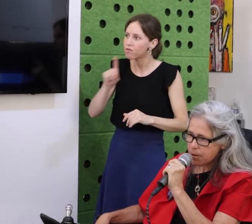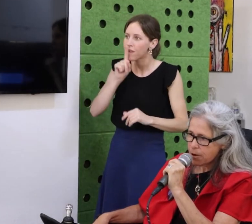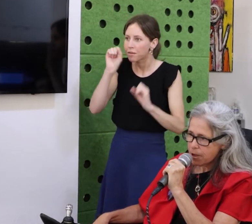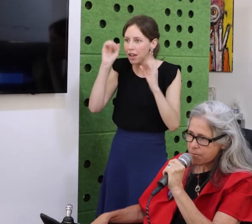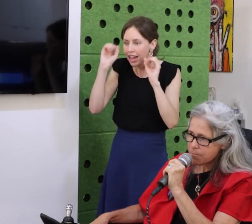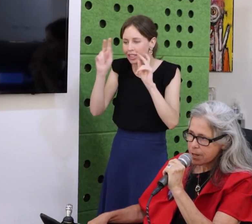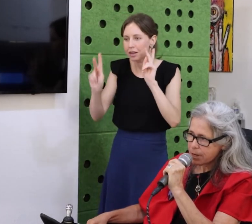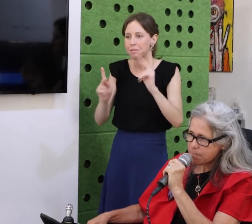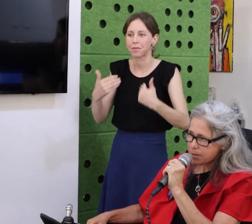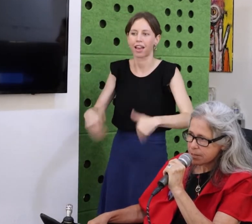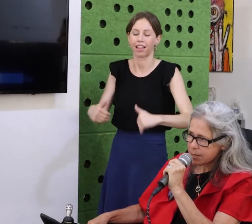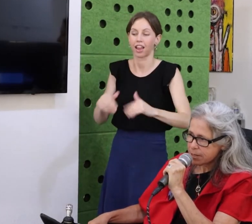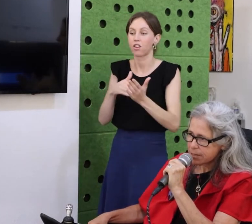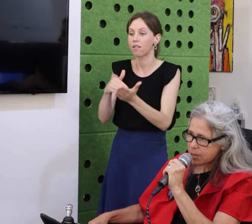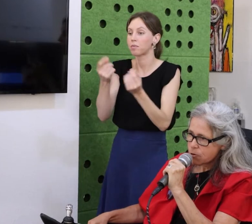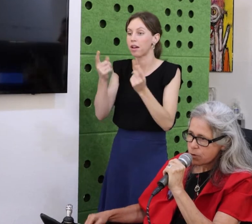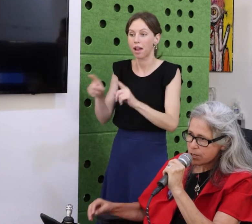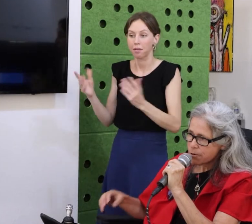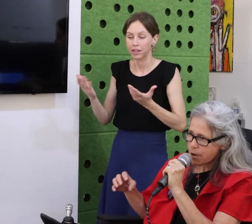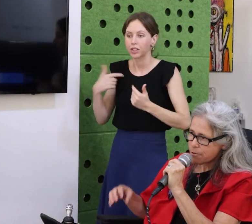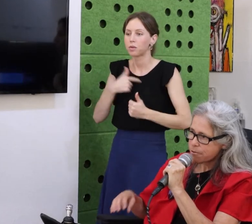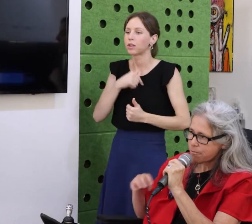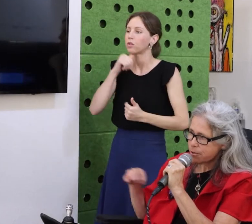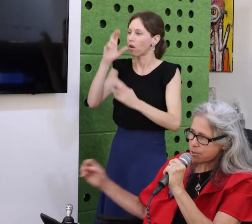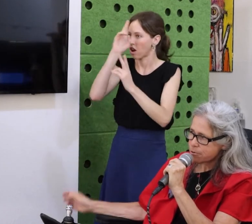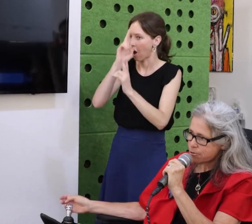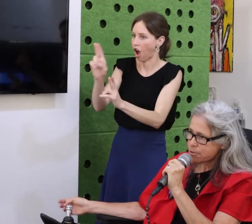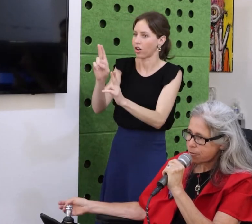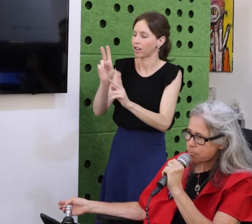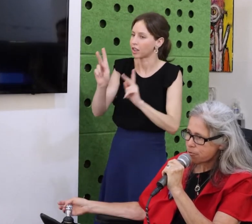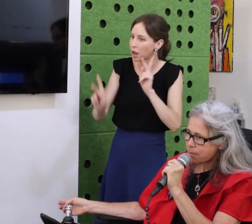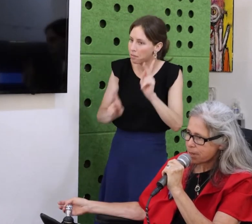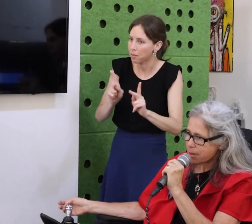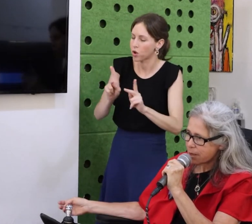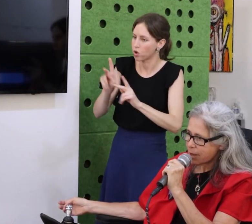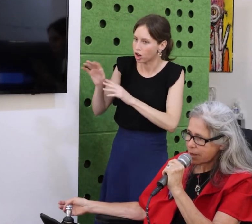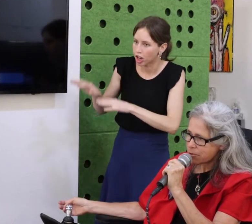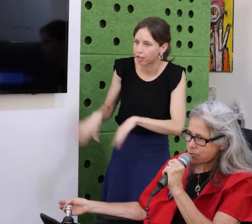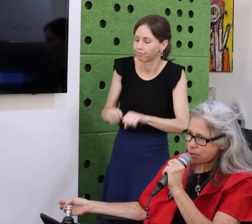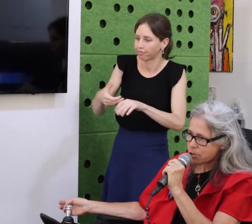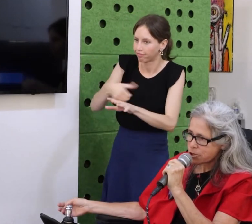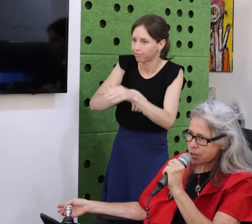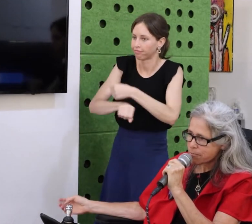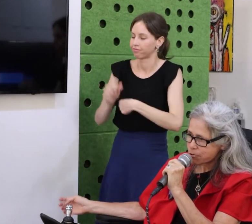George and Jeanette were 2 people, they fell in love.